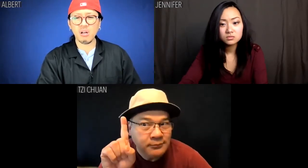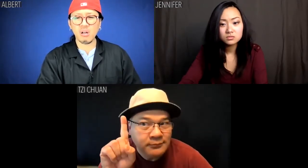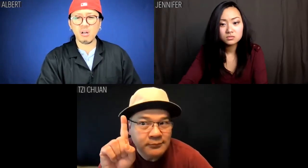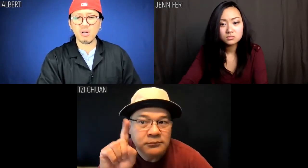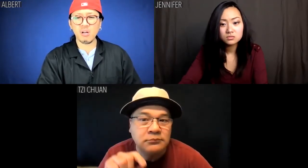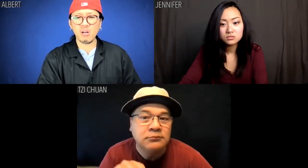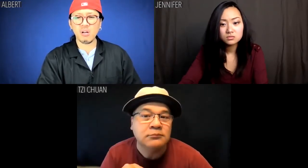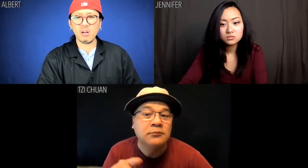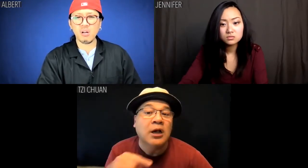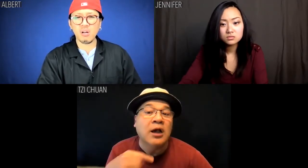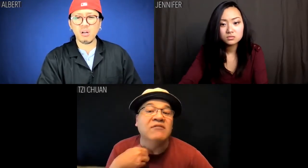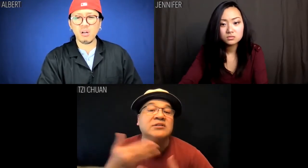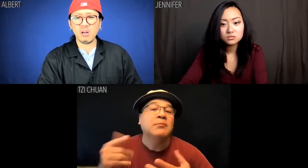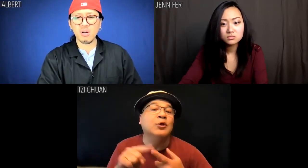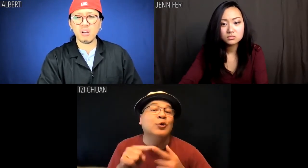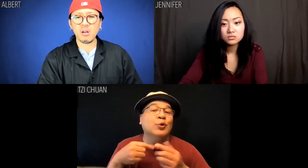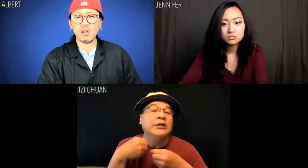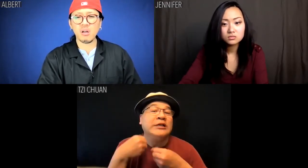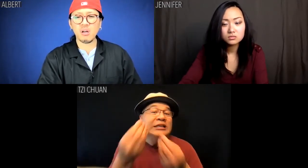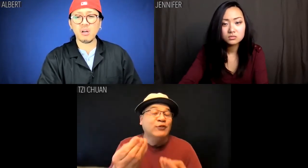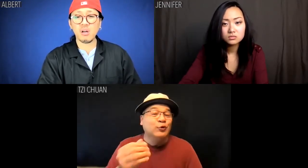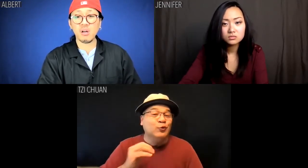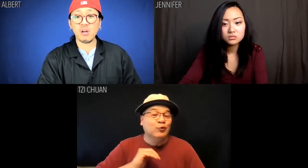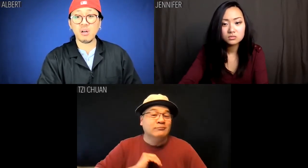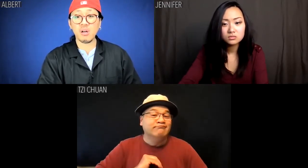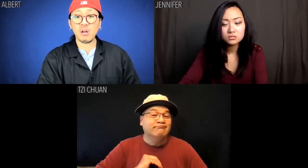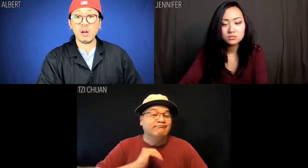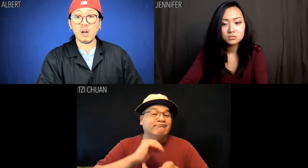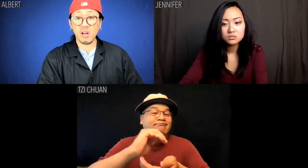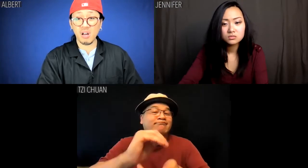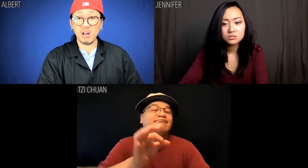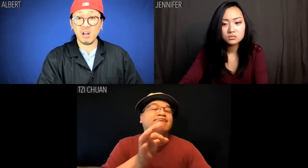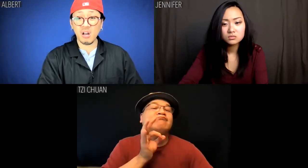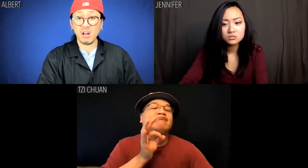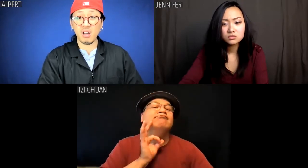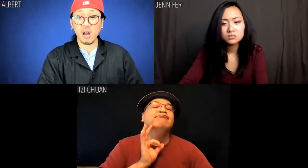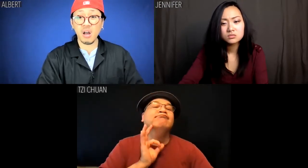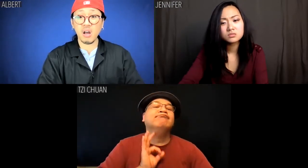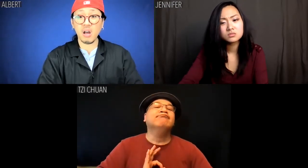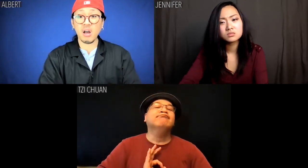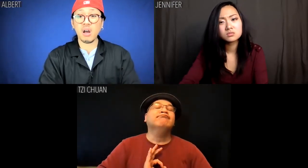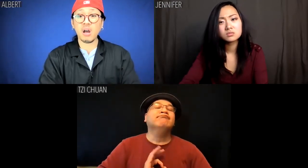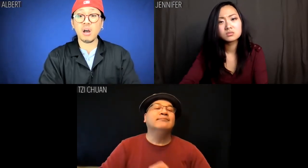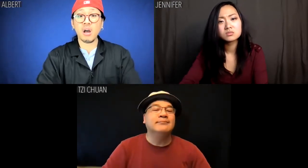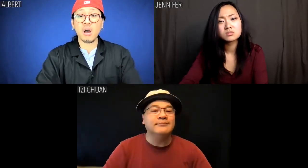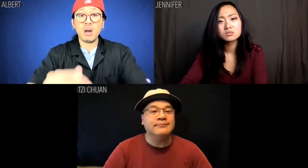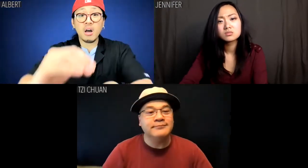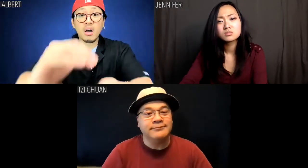But first, here's something for your ulcer. Chòu yàowù.